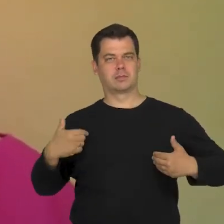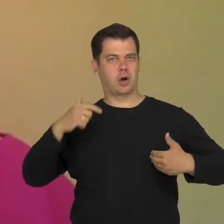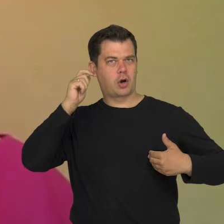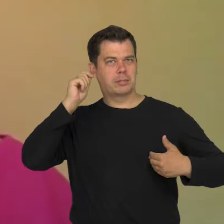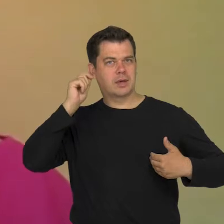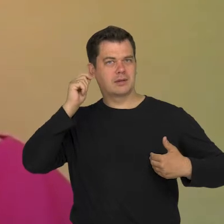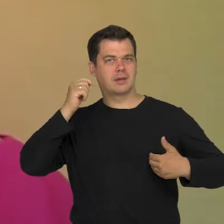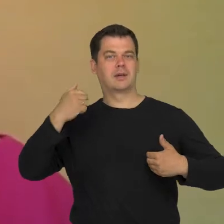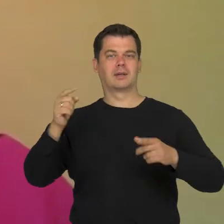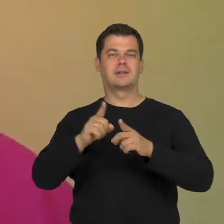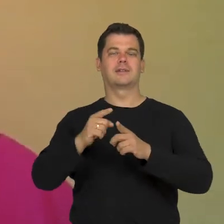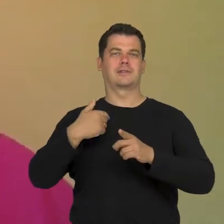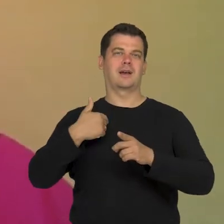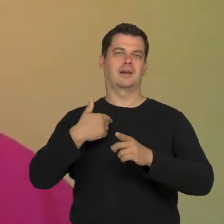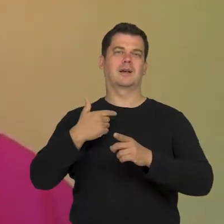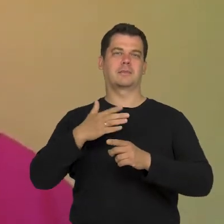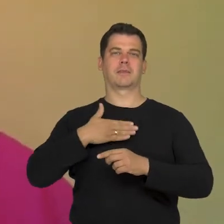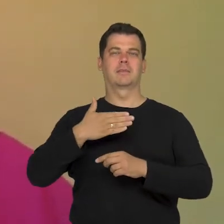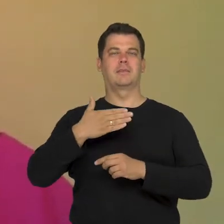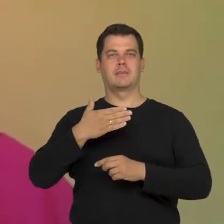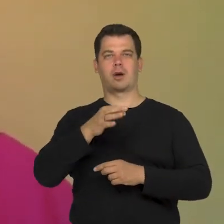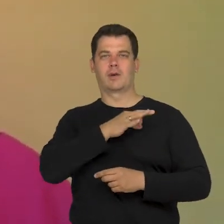and a non-heteronormative person. Thanks.